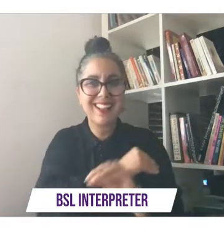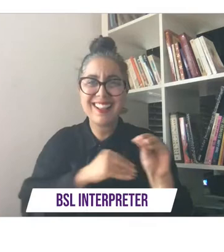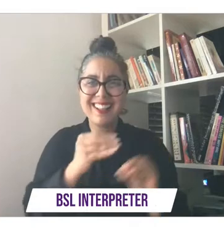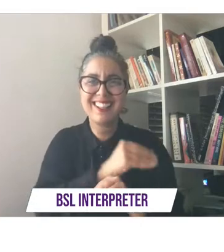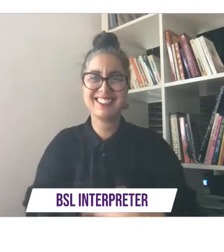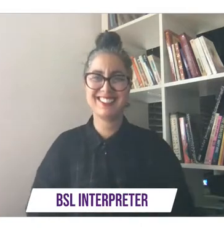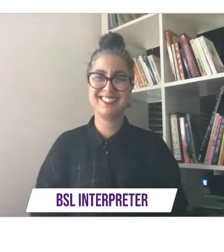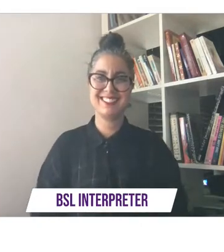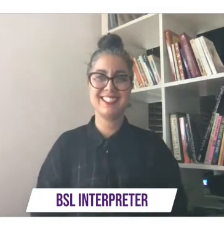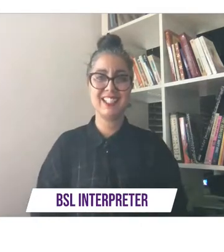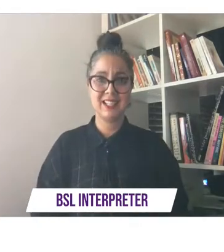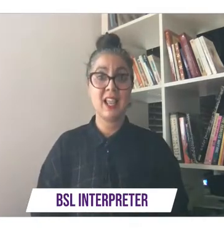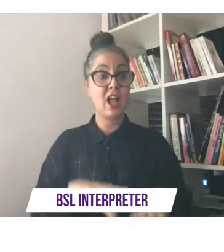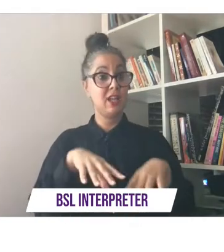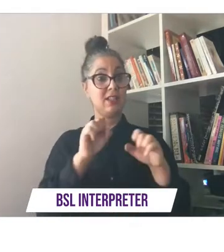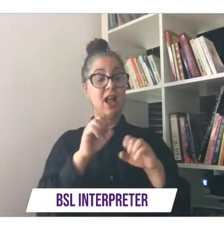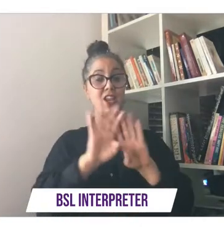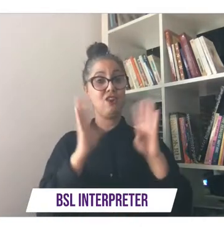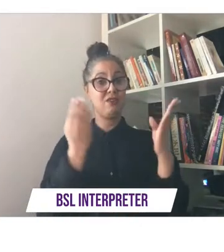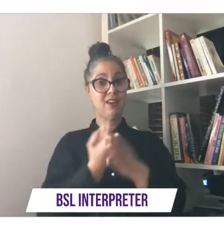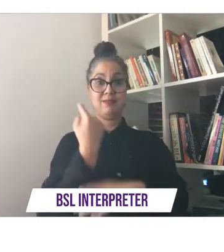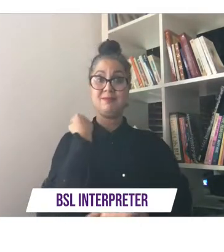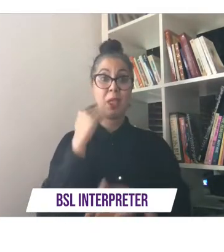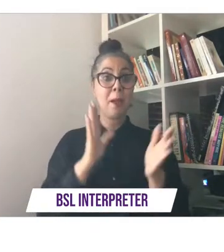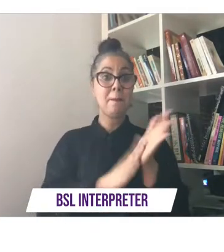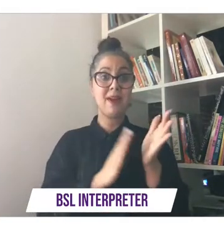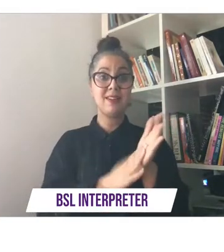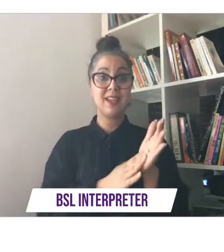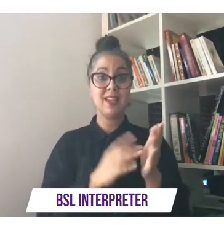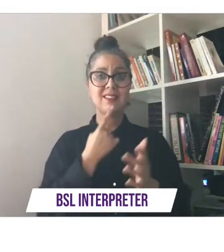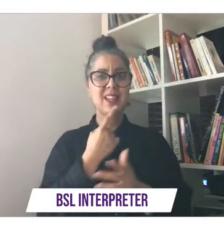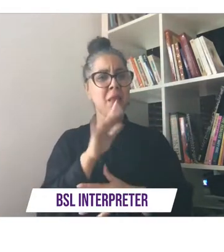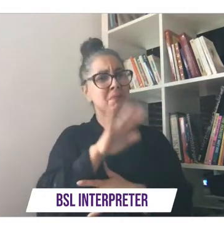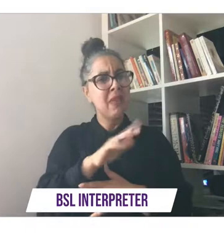i started the conference on monday by saying that there were around 750 delegates present